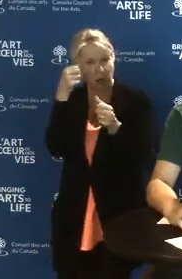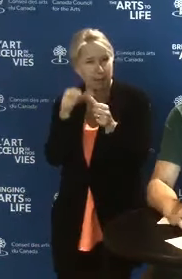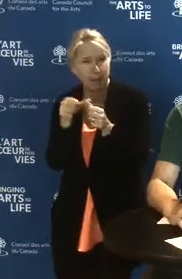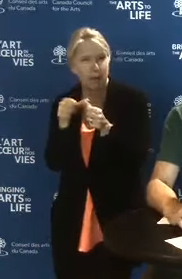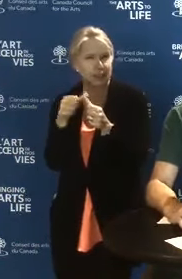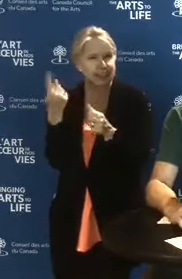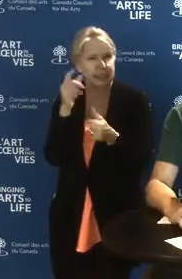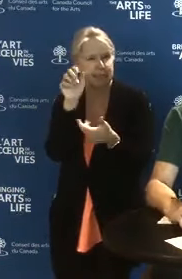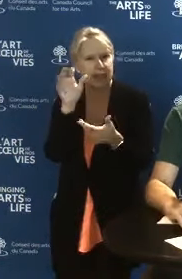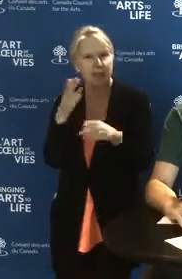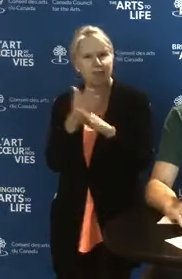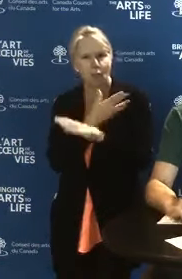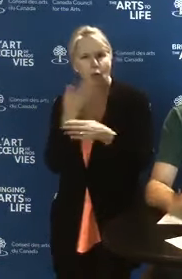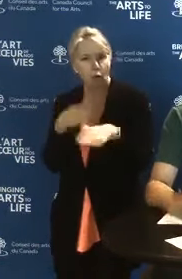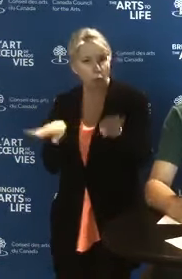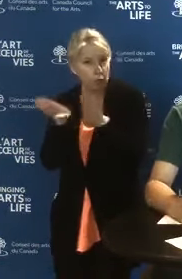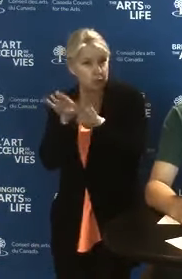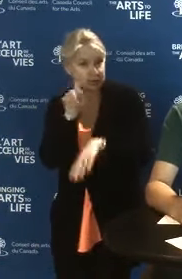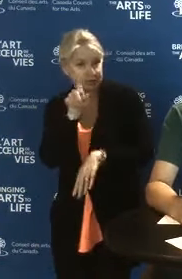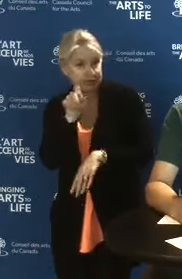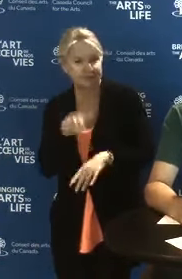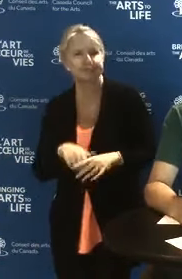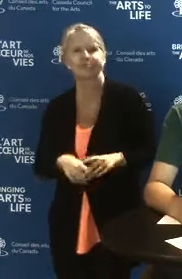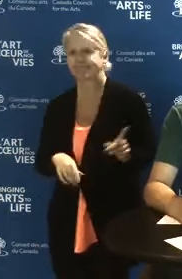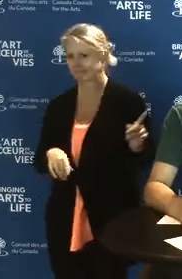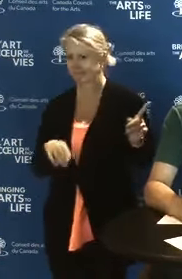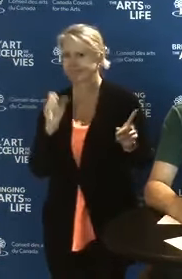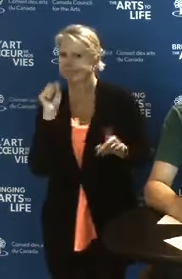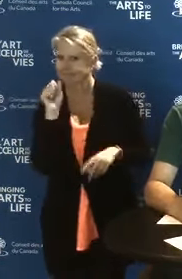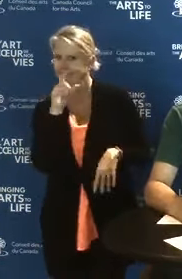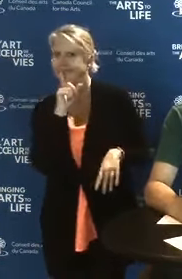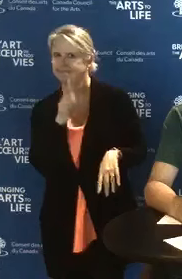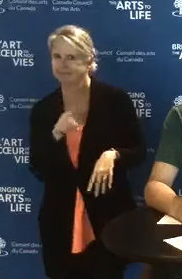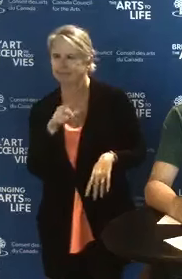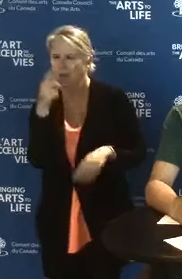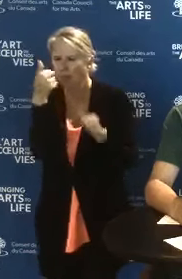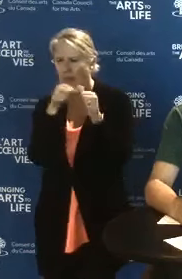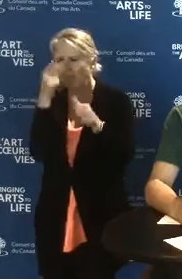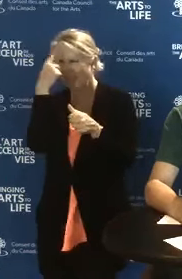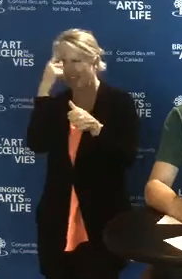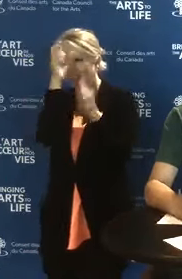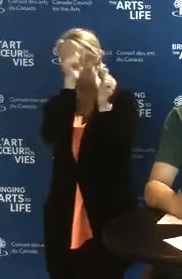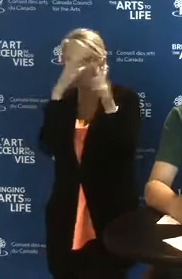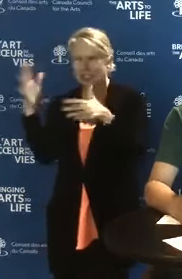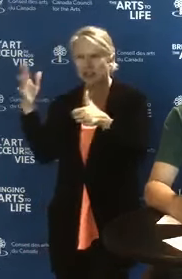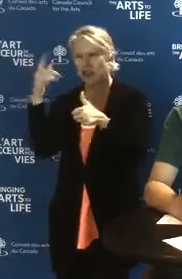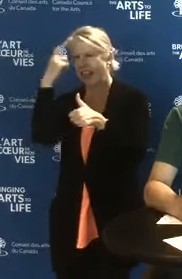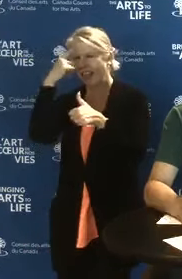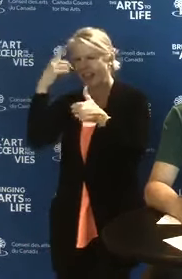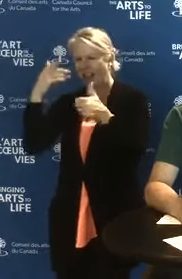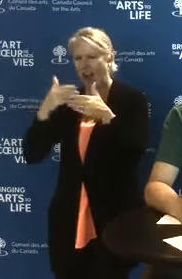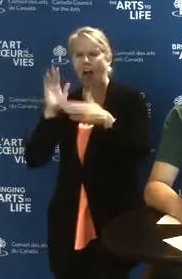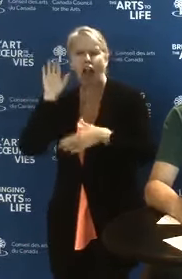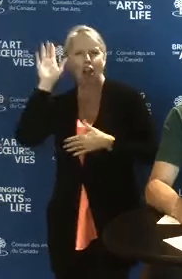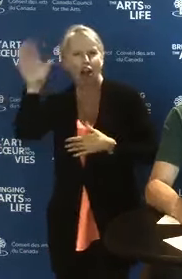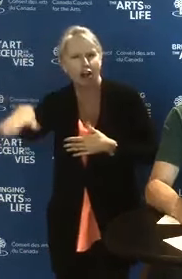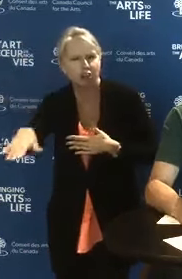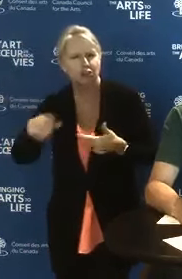Oh yes. So, think of being strategic. Think long-term. Talk to others and seek collaboration.